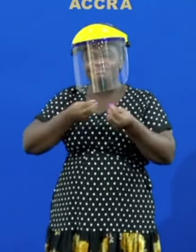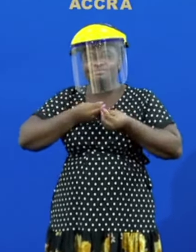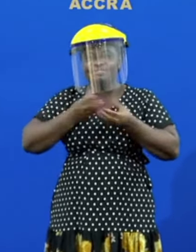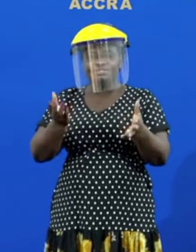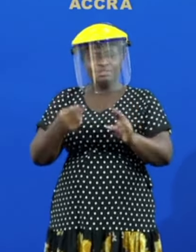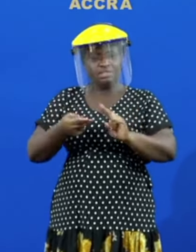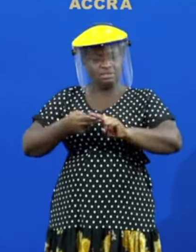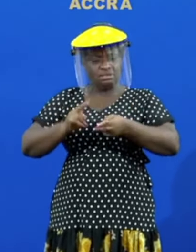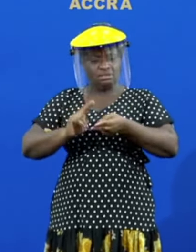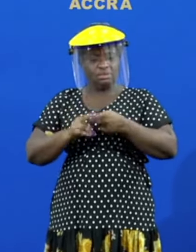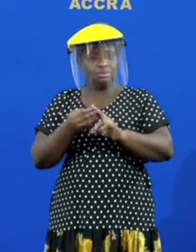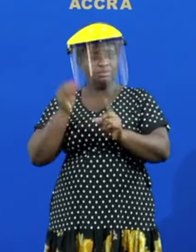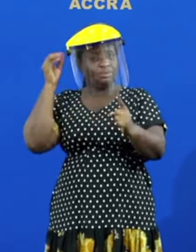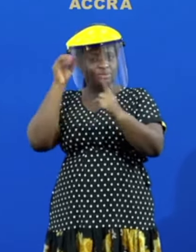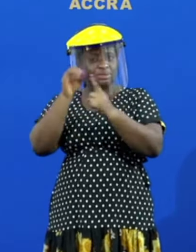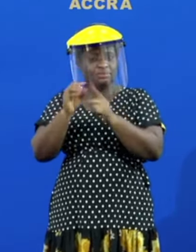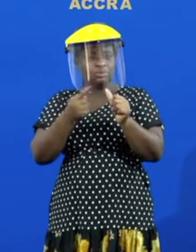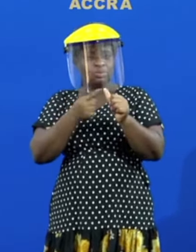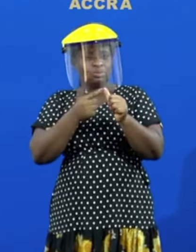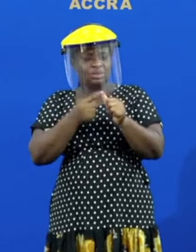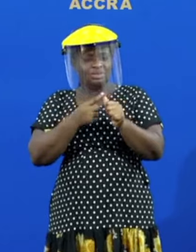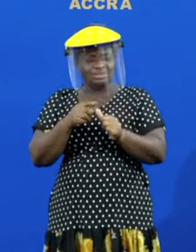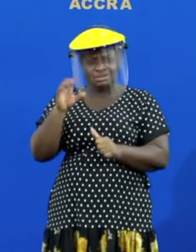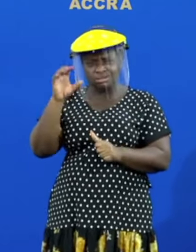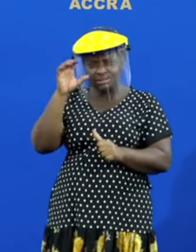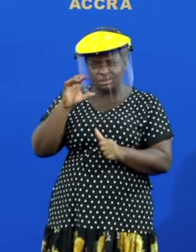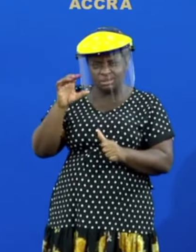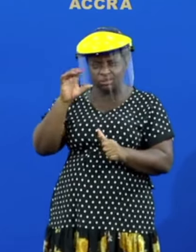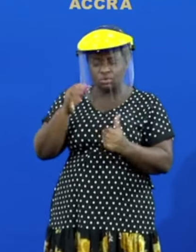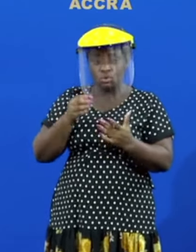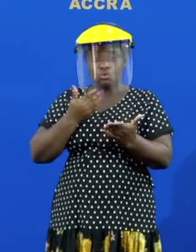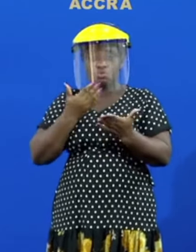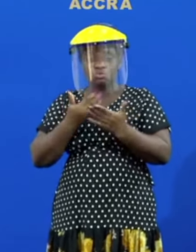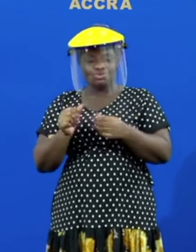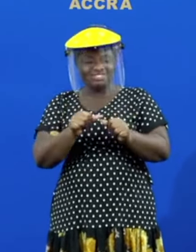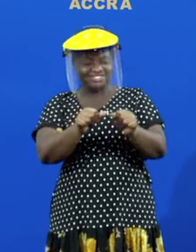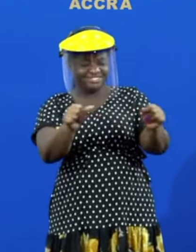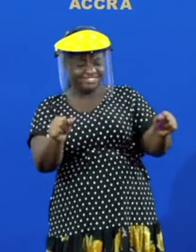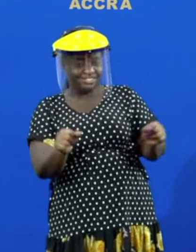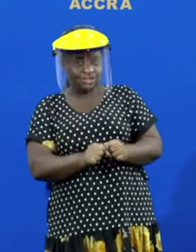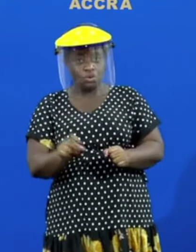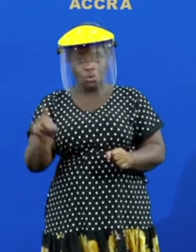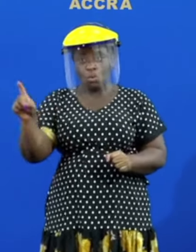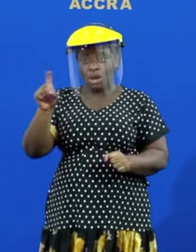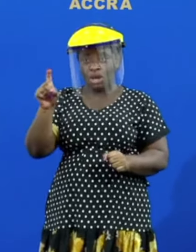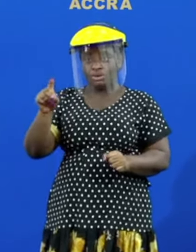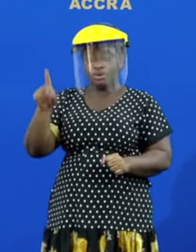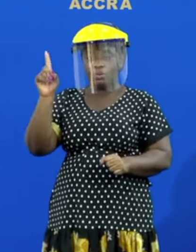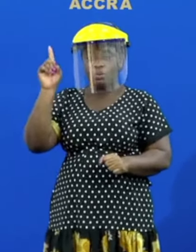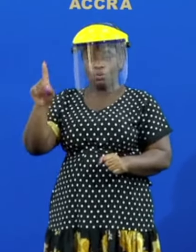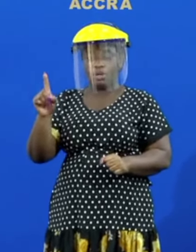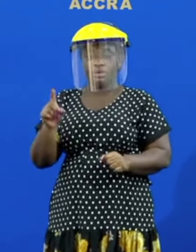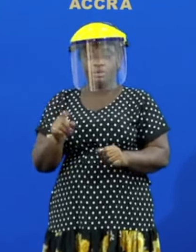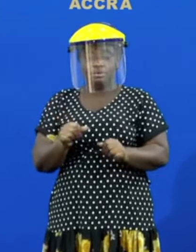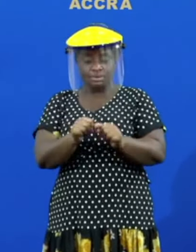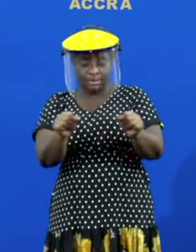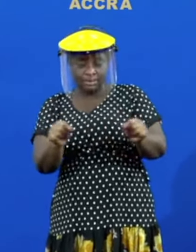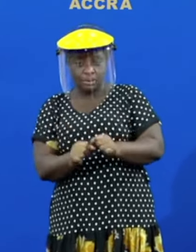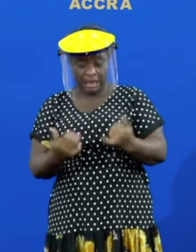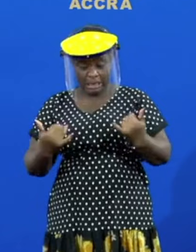objectives one to secure the physical location of 101 sites currently they have secured